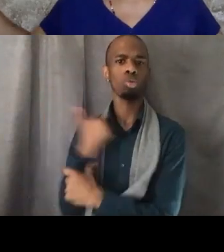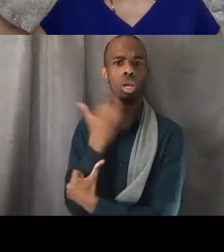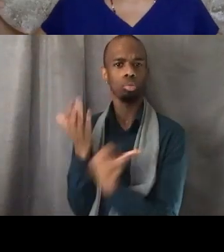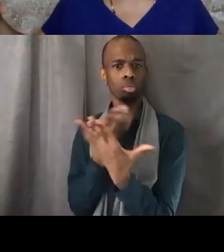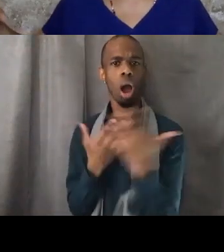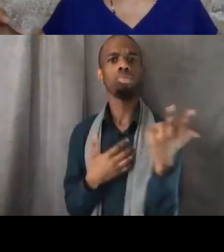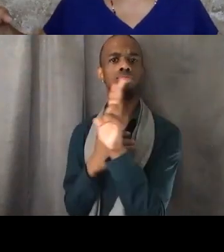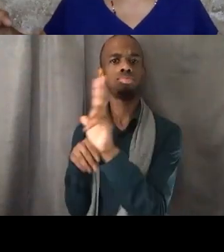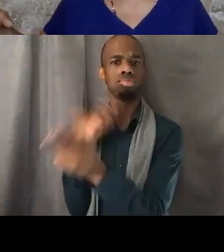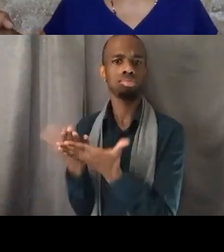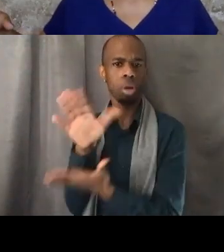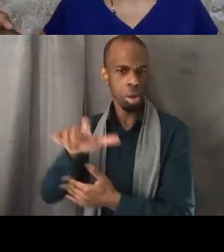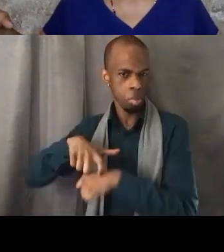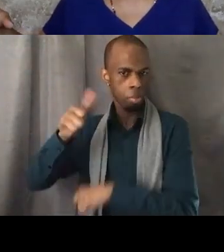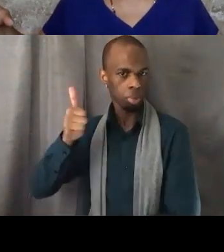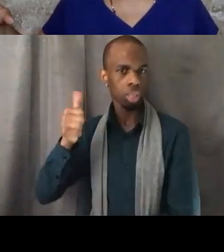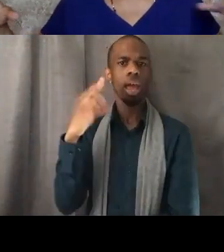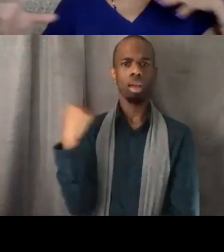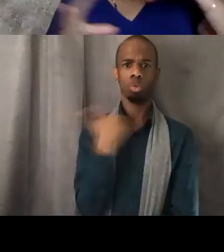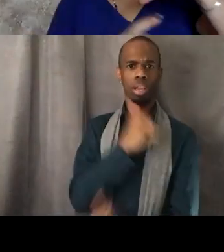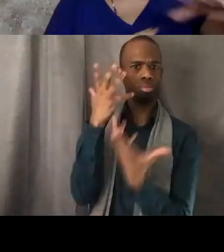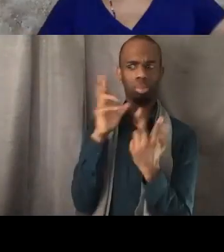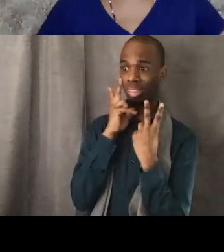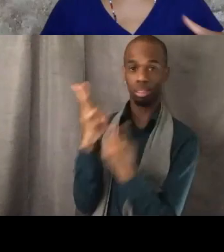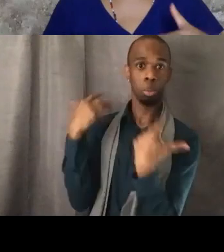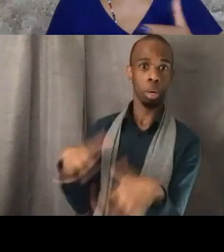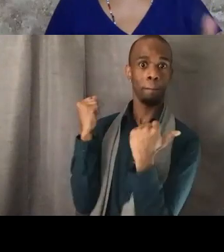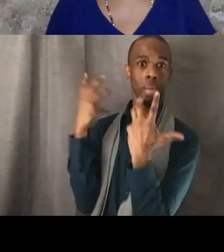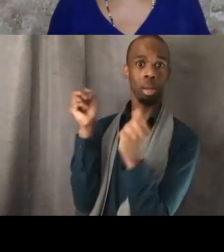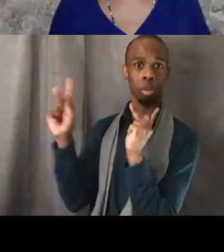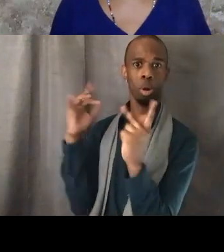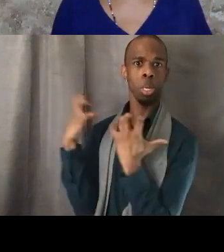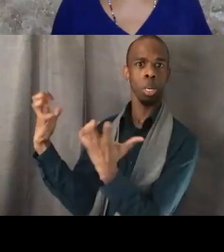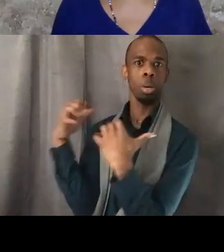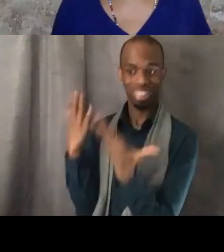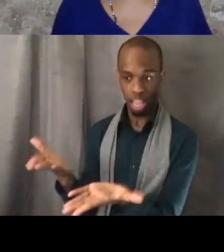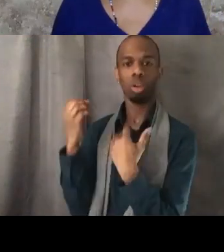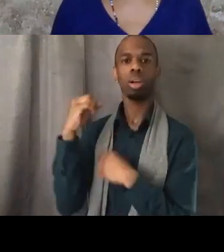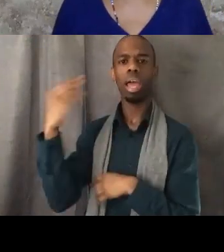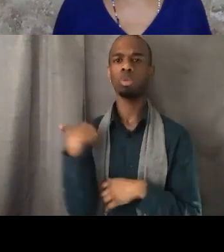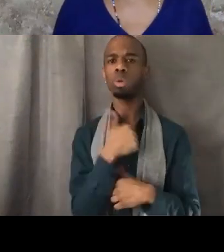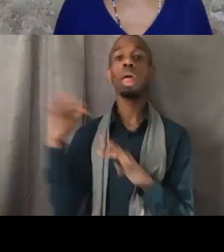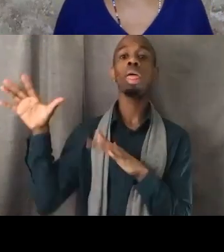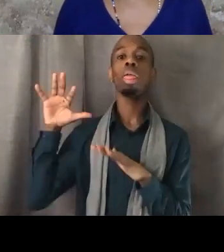lots of folks in the park and we were milling around and I always teach my students the first investment you make